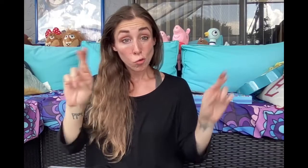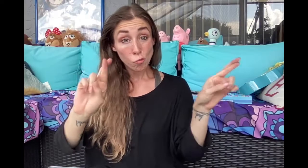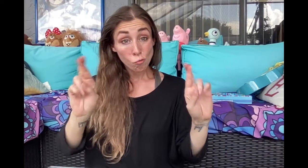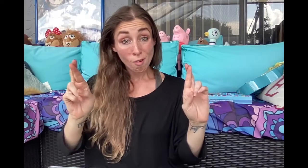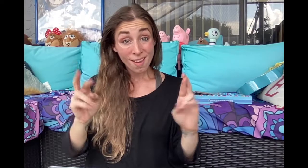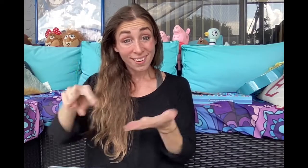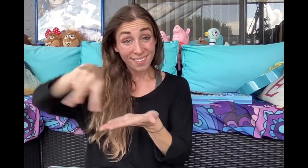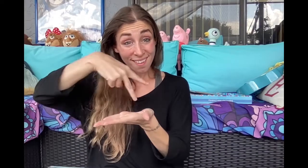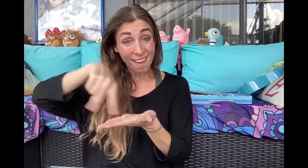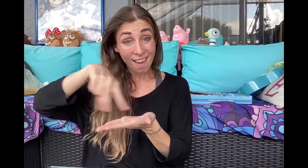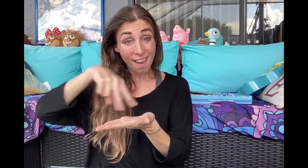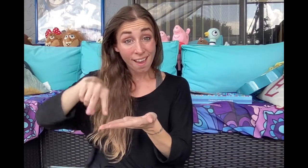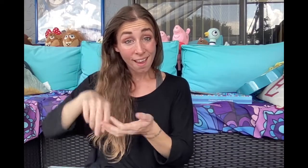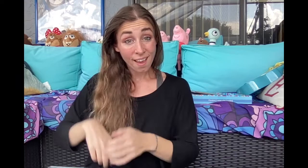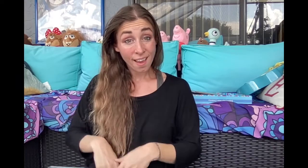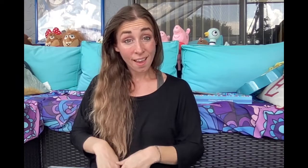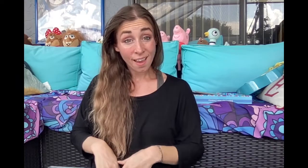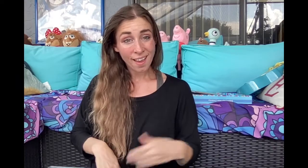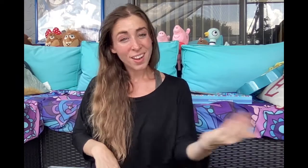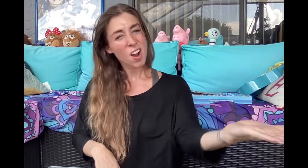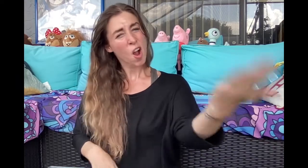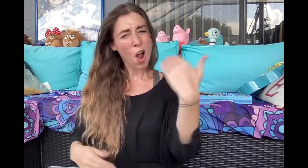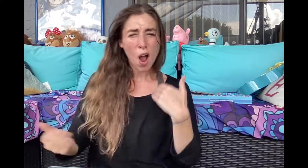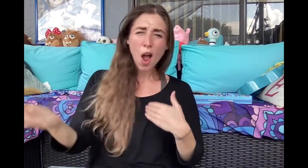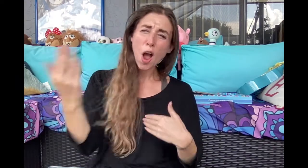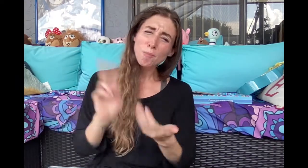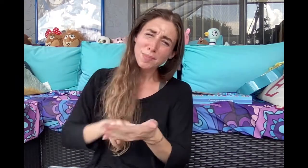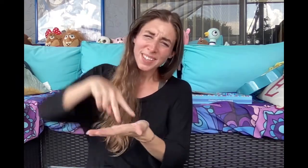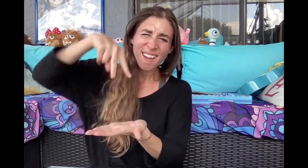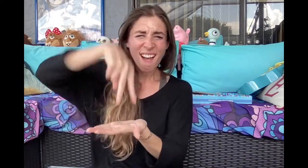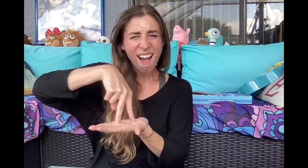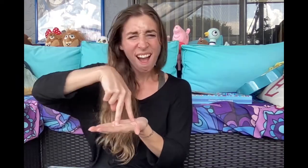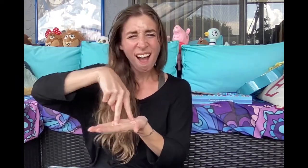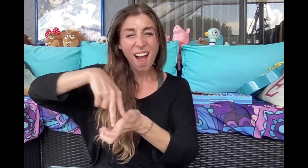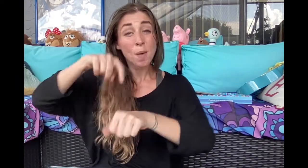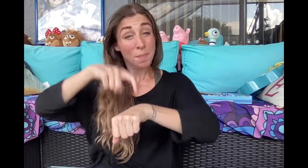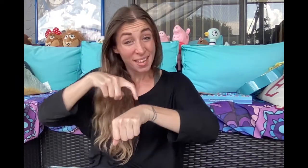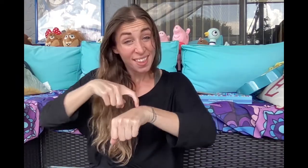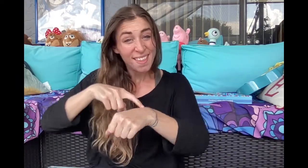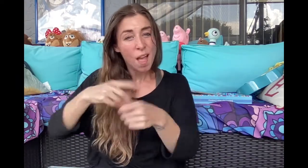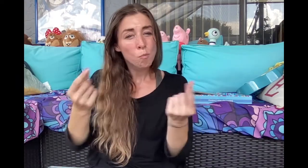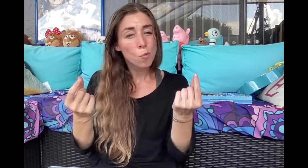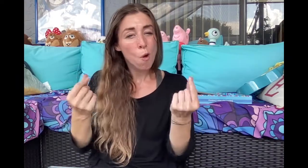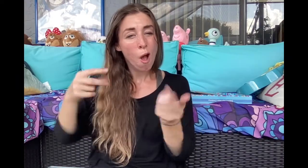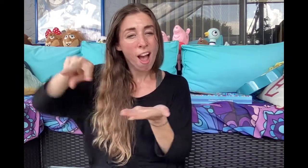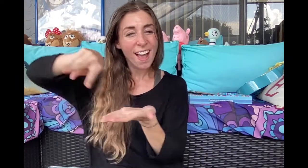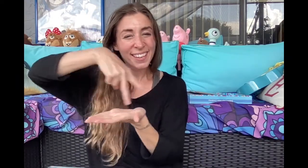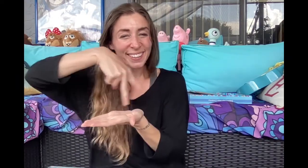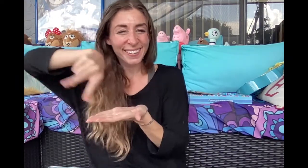Are you ready to dance? Come on and get up it is time to dance!